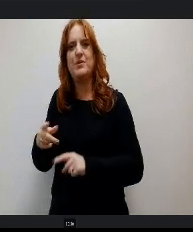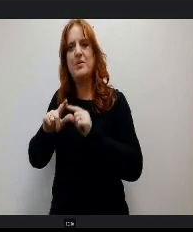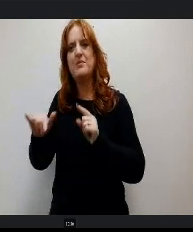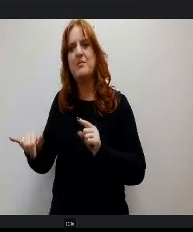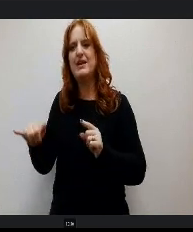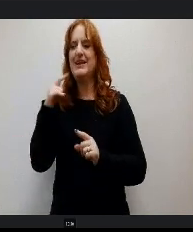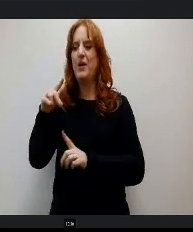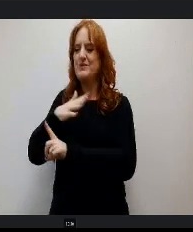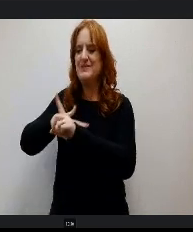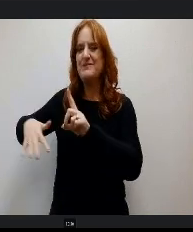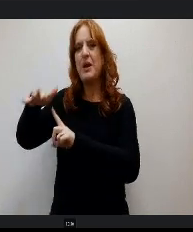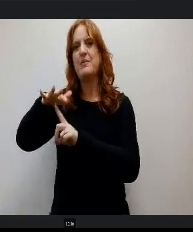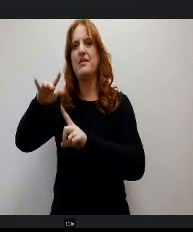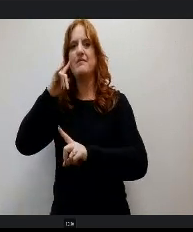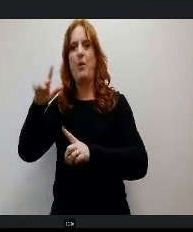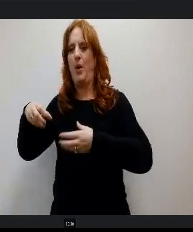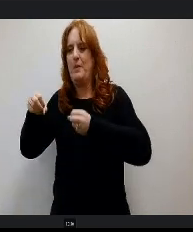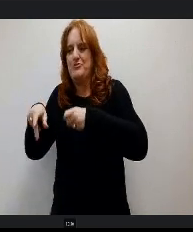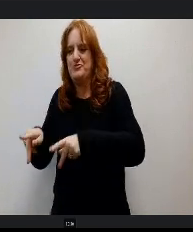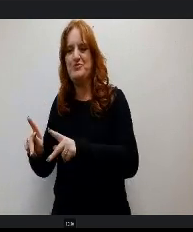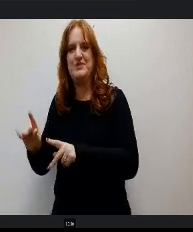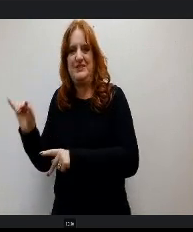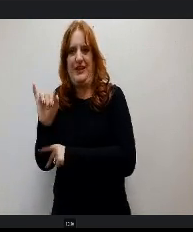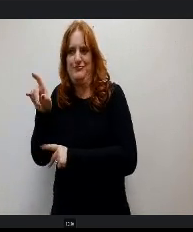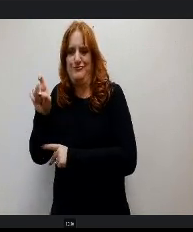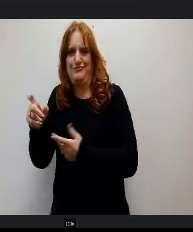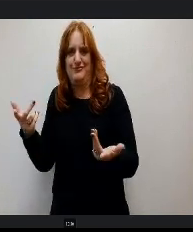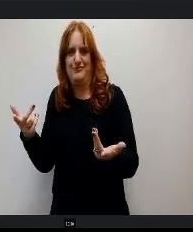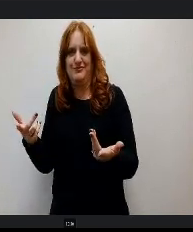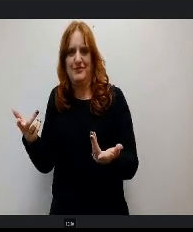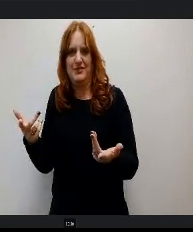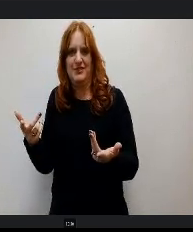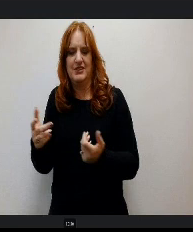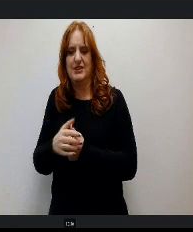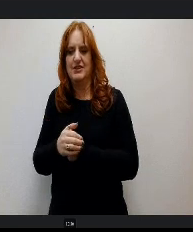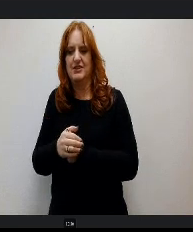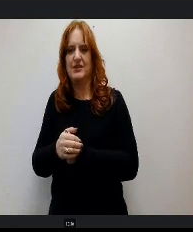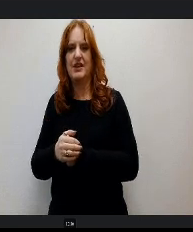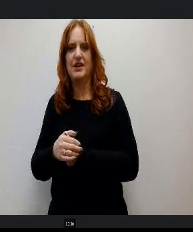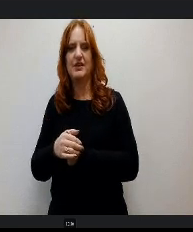for opportunities like it should be. Over Very few are as fortunate. Most don't